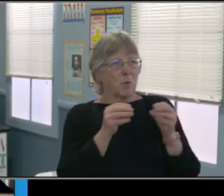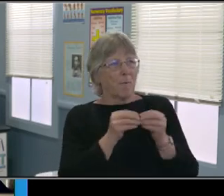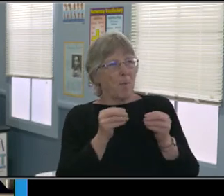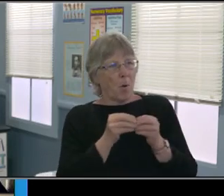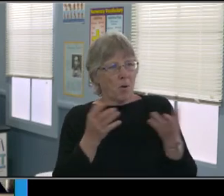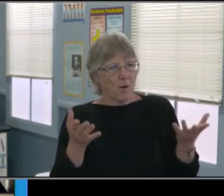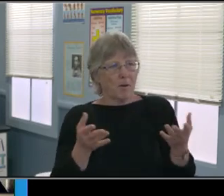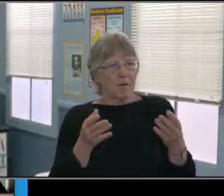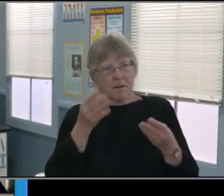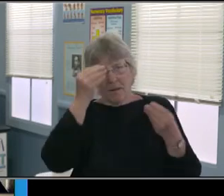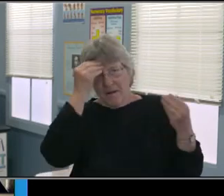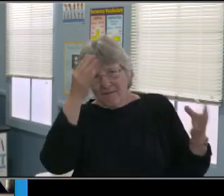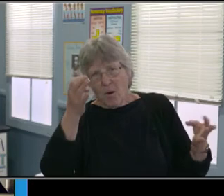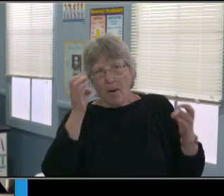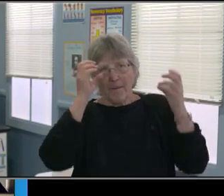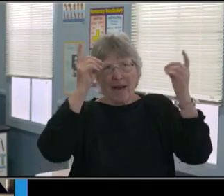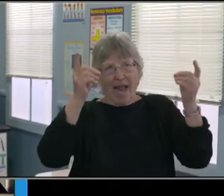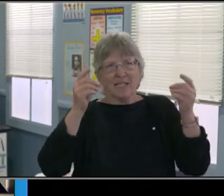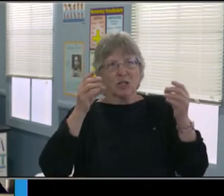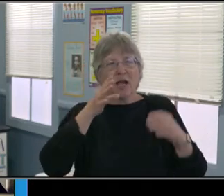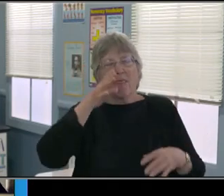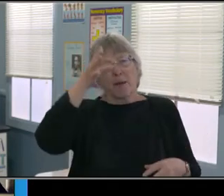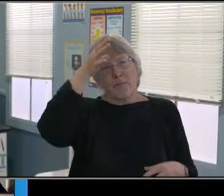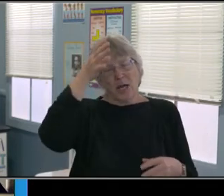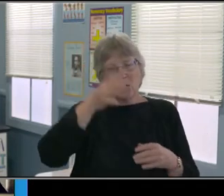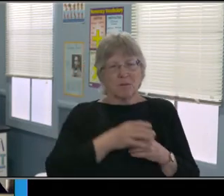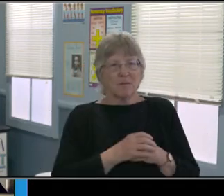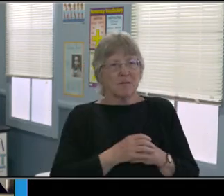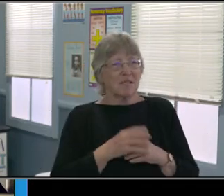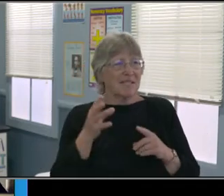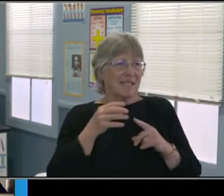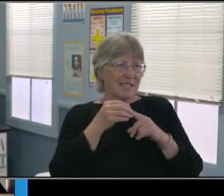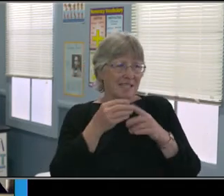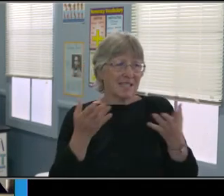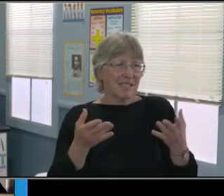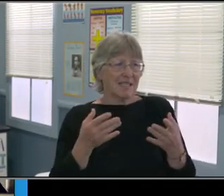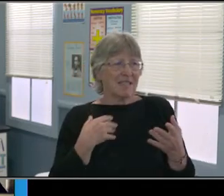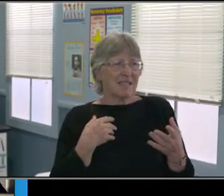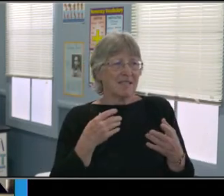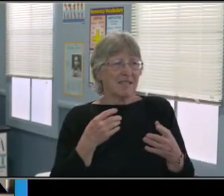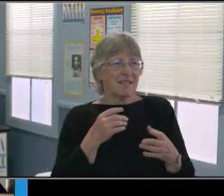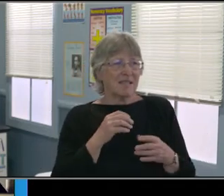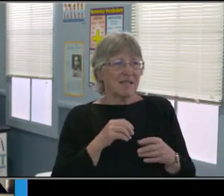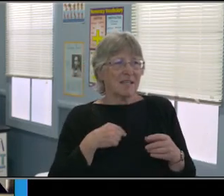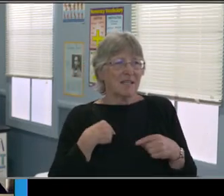Maybe we'll have time at the end. We'll see. But now we have...